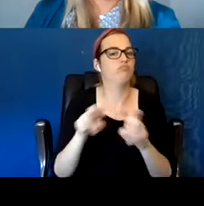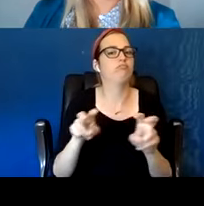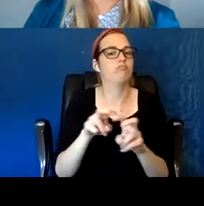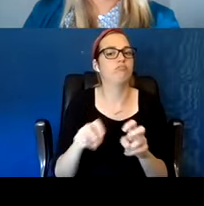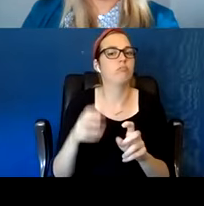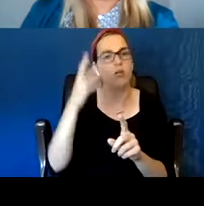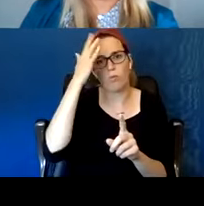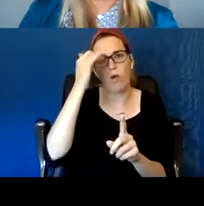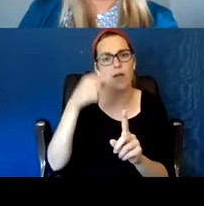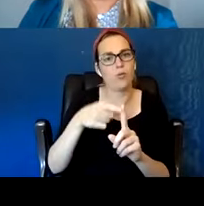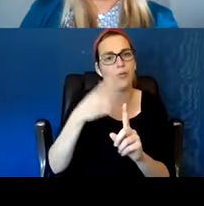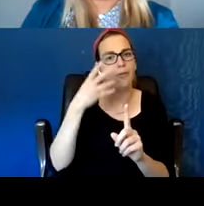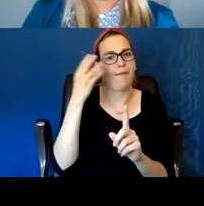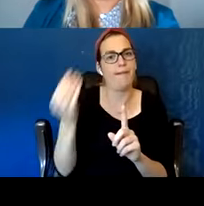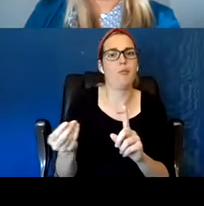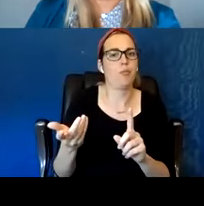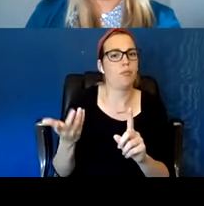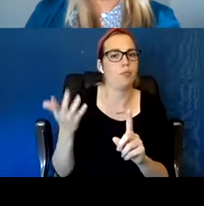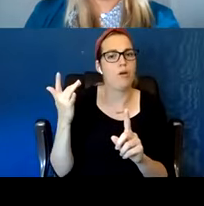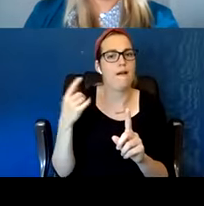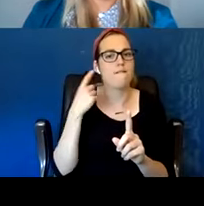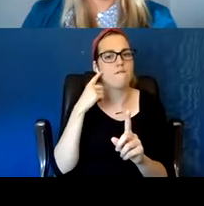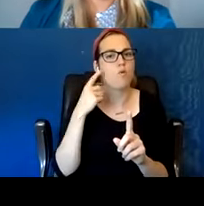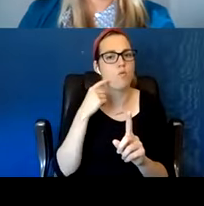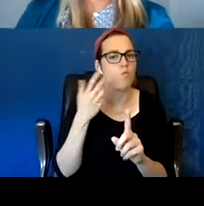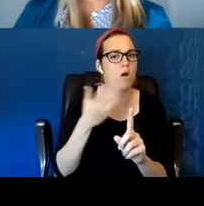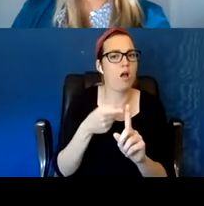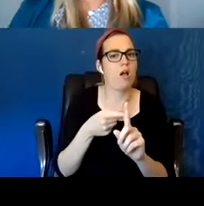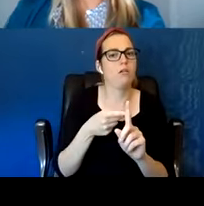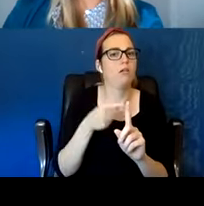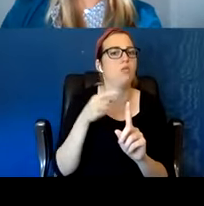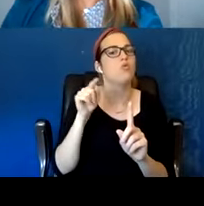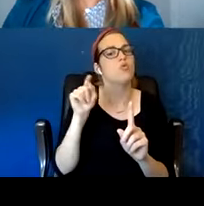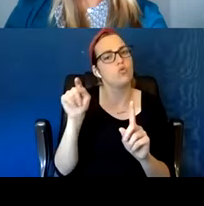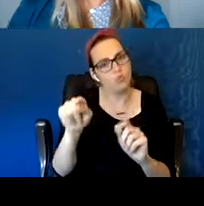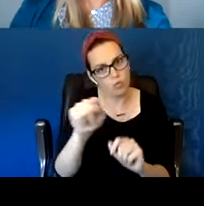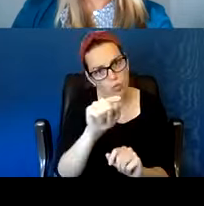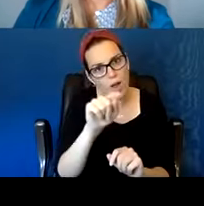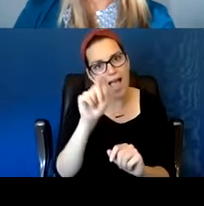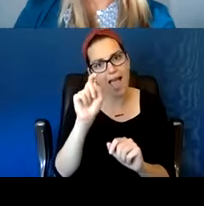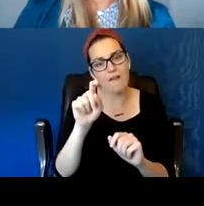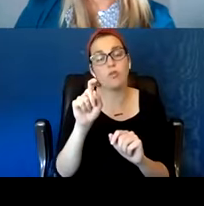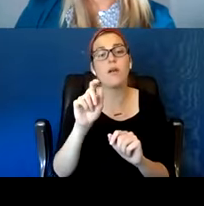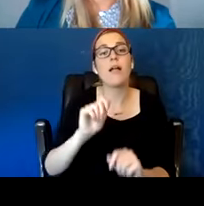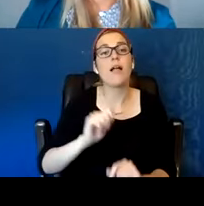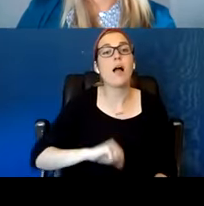And the first thing you need to do is really empty yourself off the pride that we were taught in medicine.